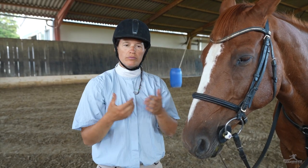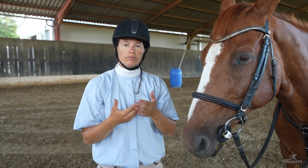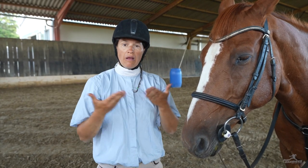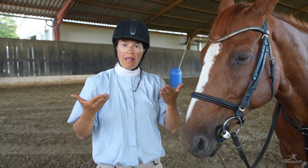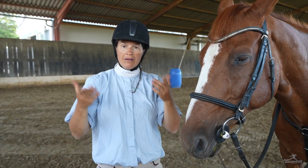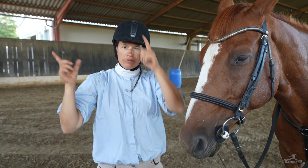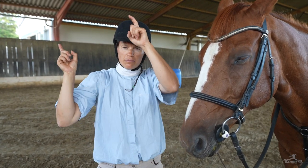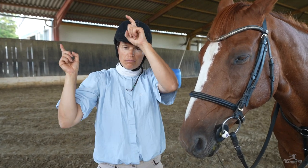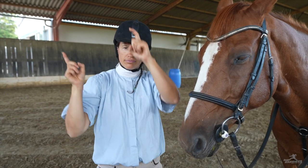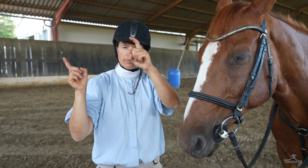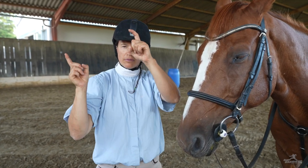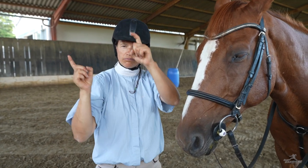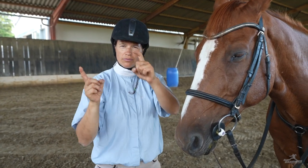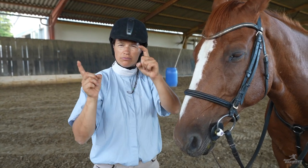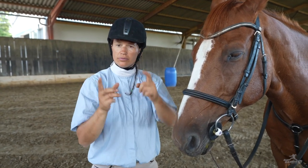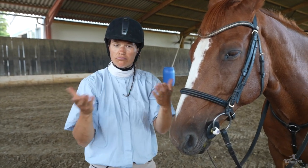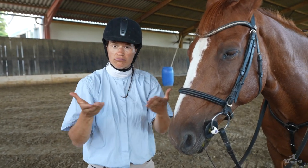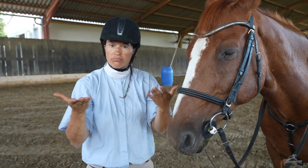Over time, the need for riding dwindled